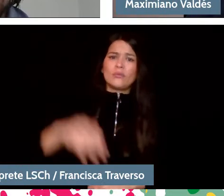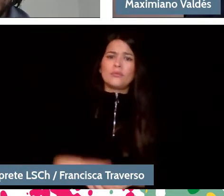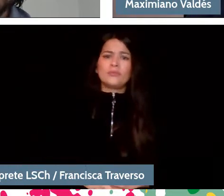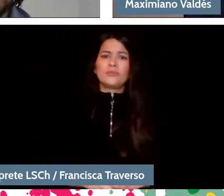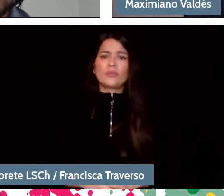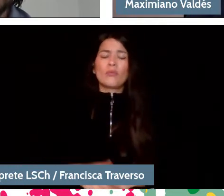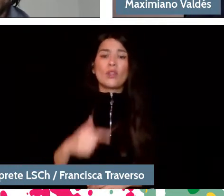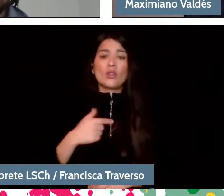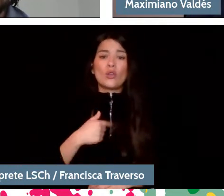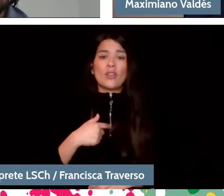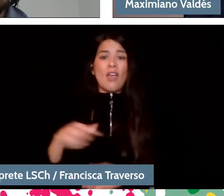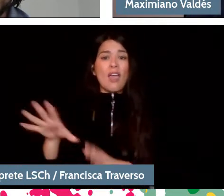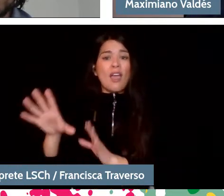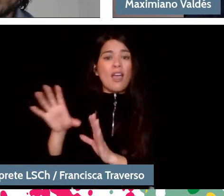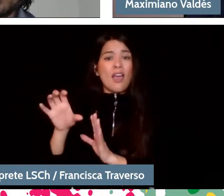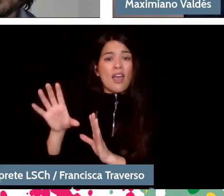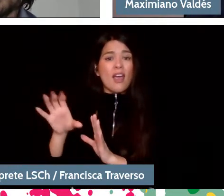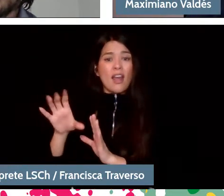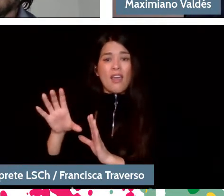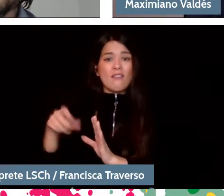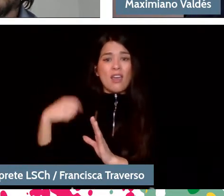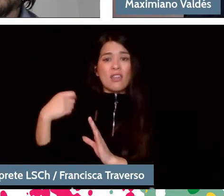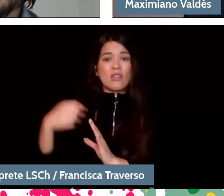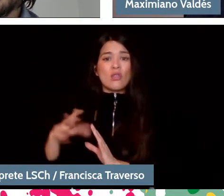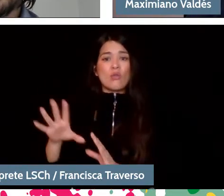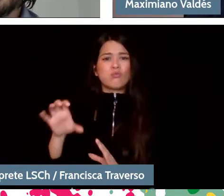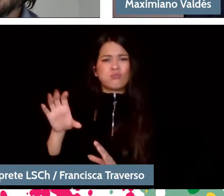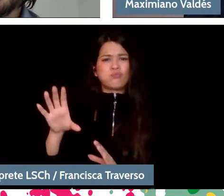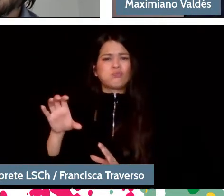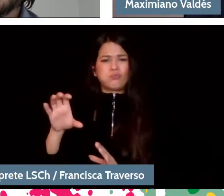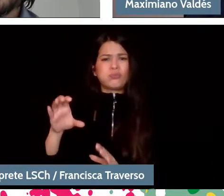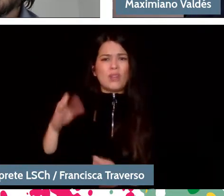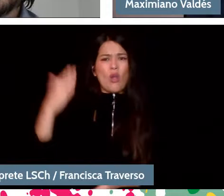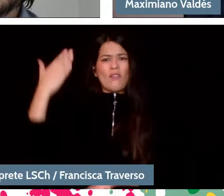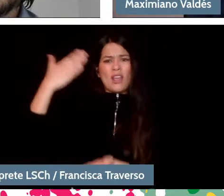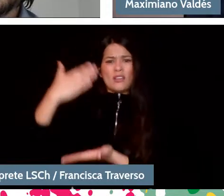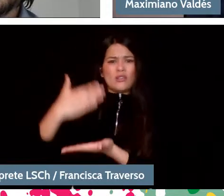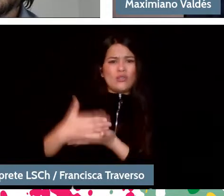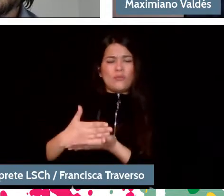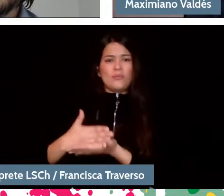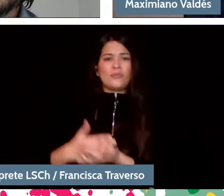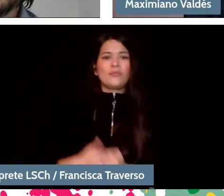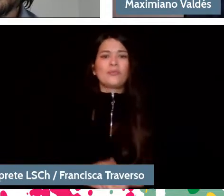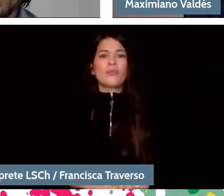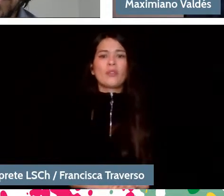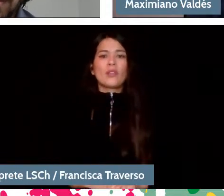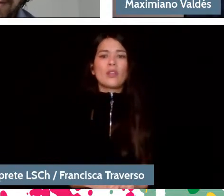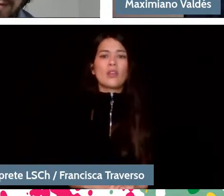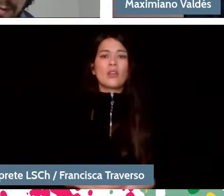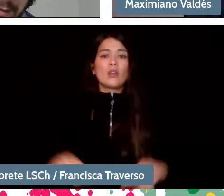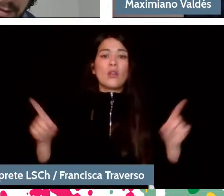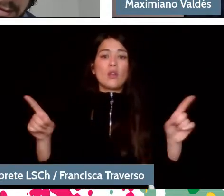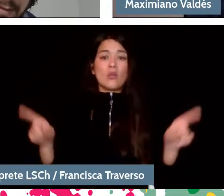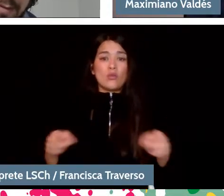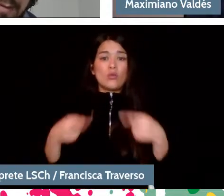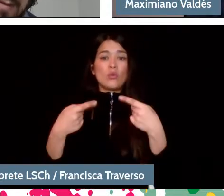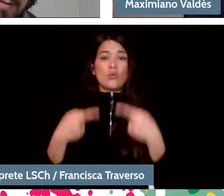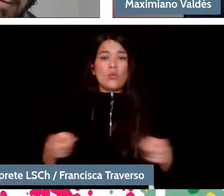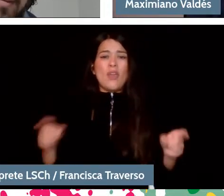therefore it was almost mandatory to go listen to all that and since the sound of the philharmonic orchestra was recorded in a church,